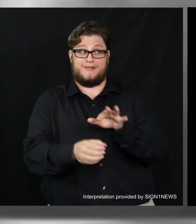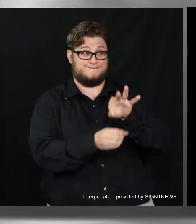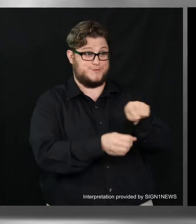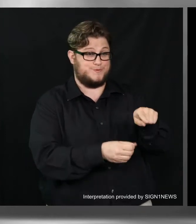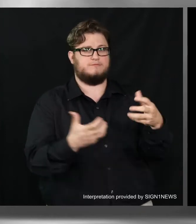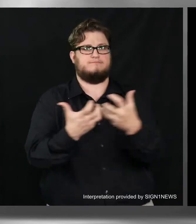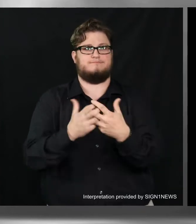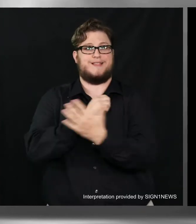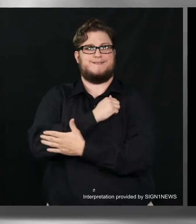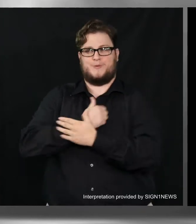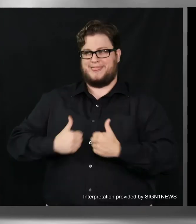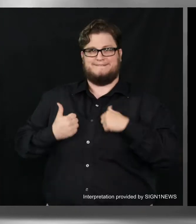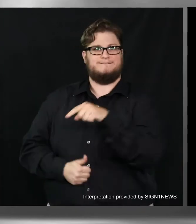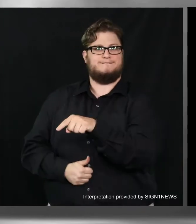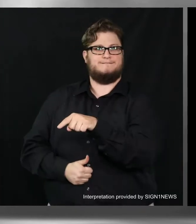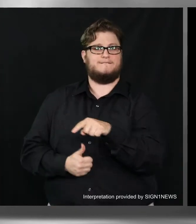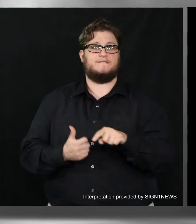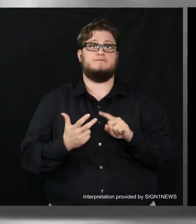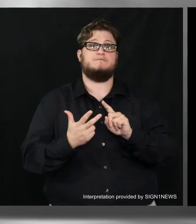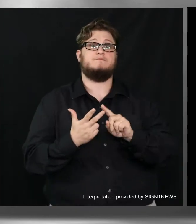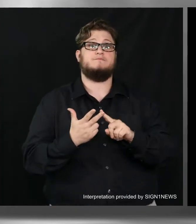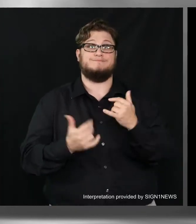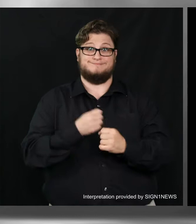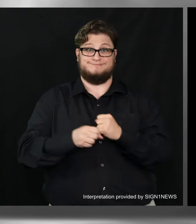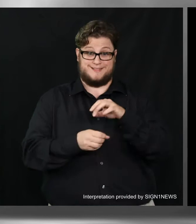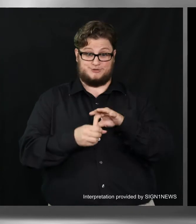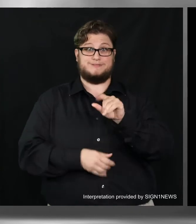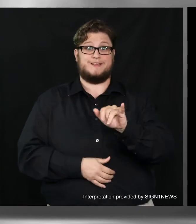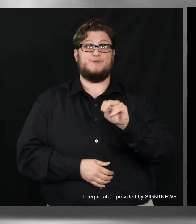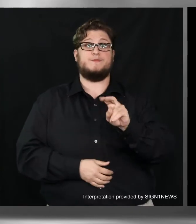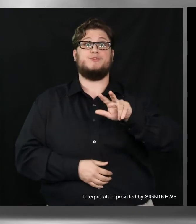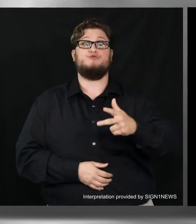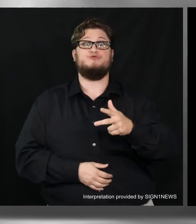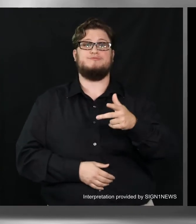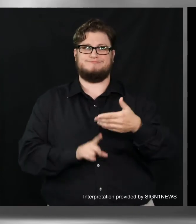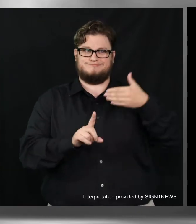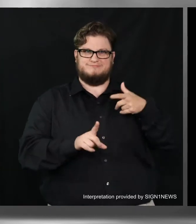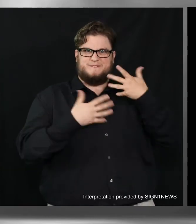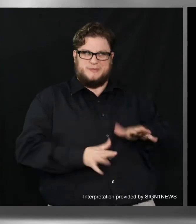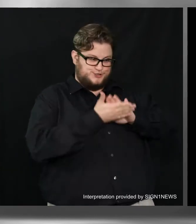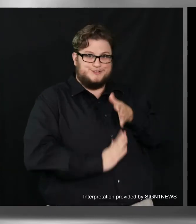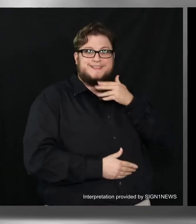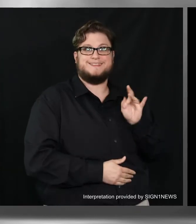vote in Georgia and be at least 18 years old by November 3rd, our election day this year.